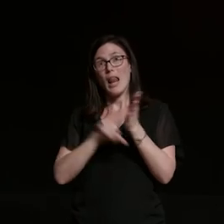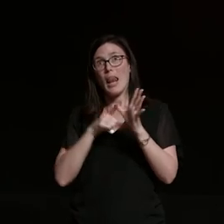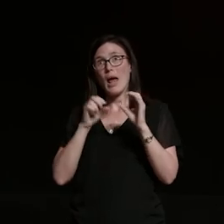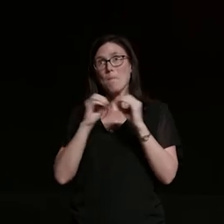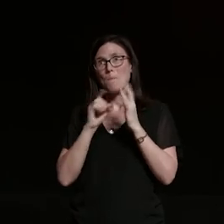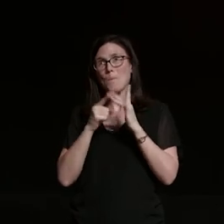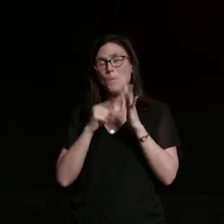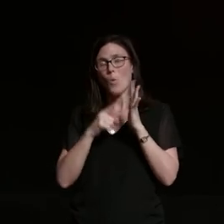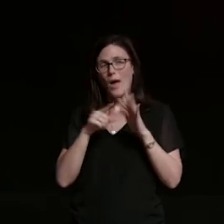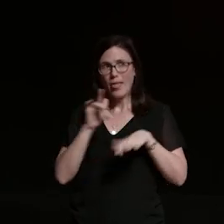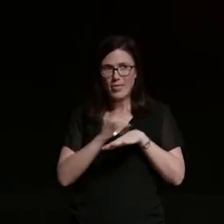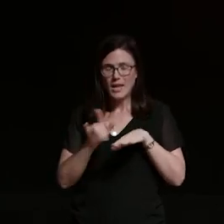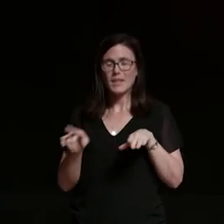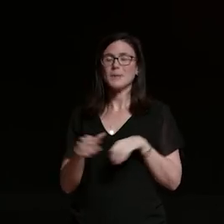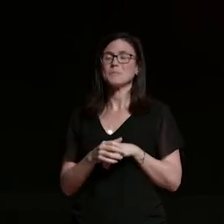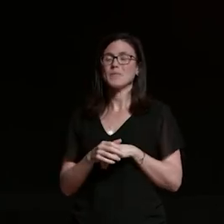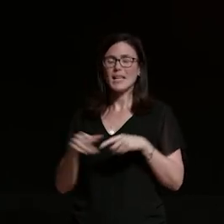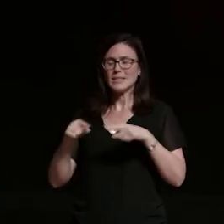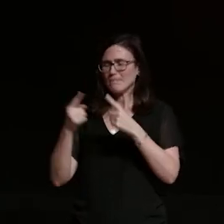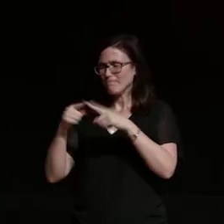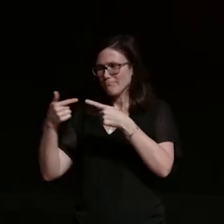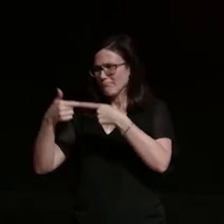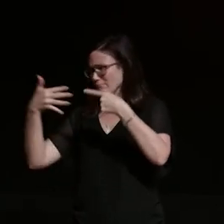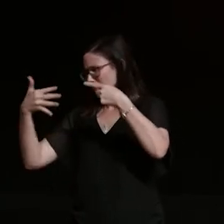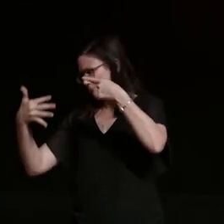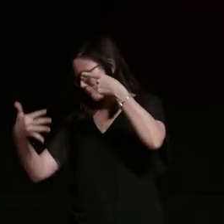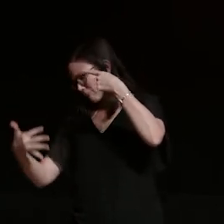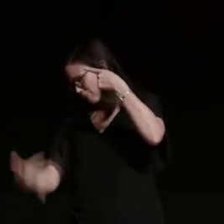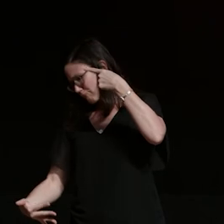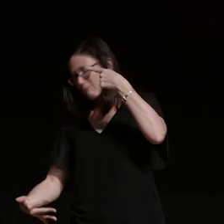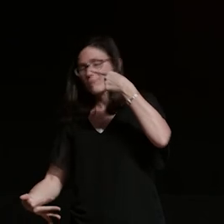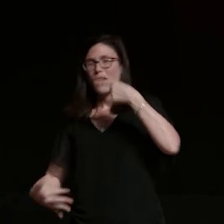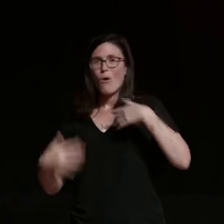arts and tales from the colony by the skin deep collective you can find her tracks on spotify and